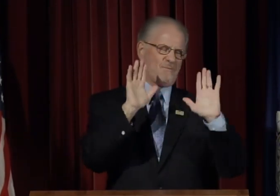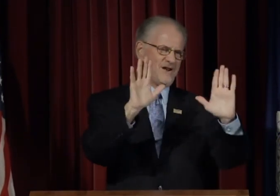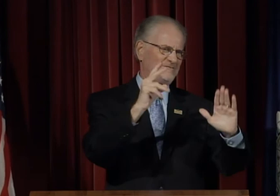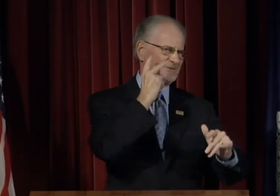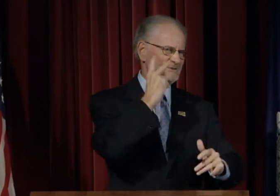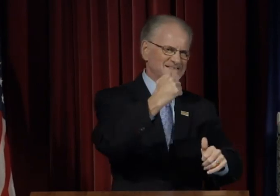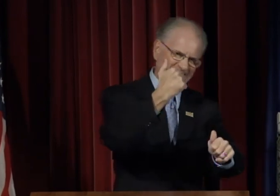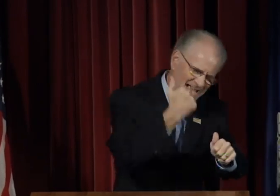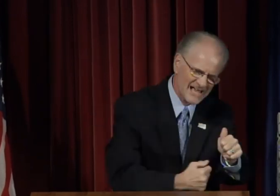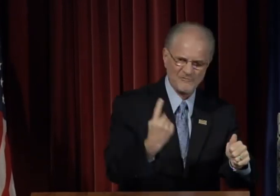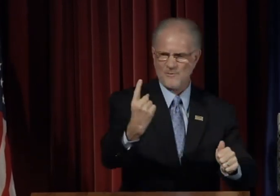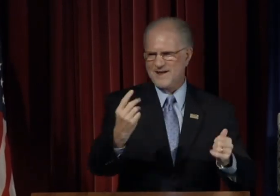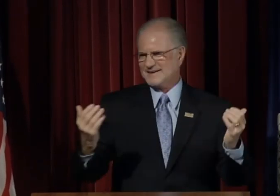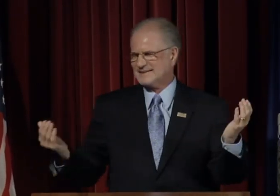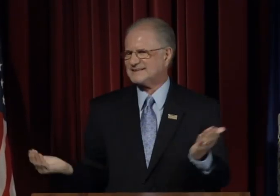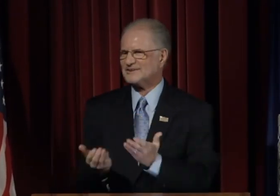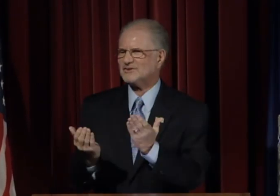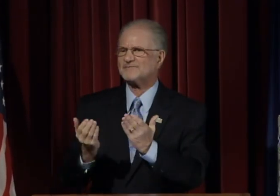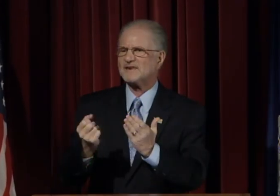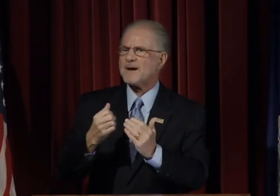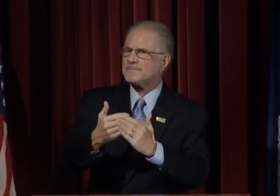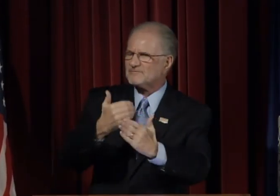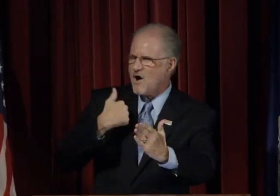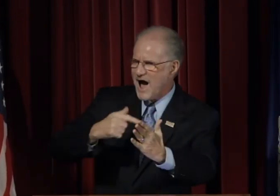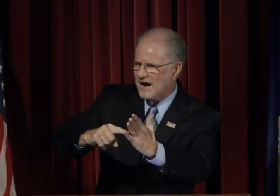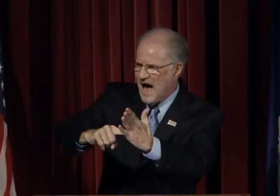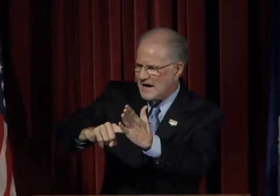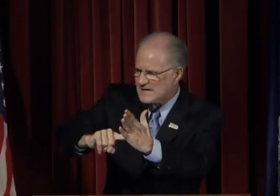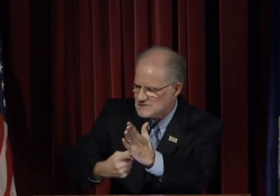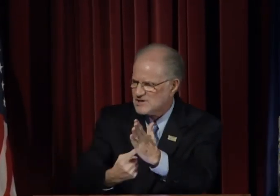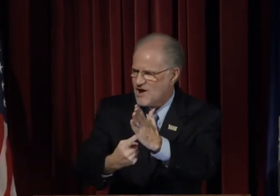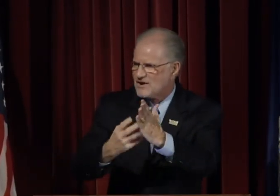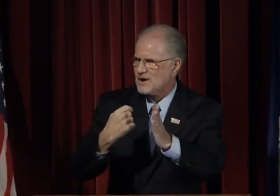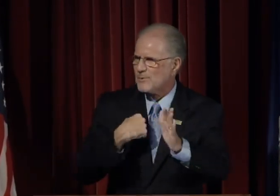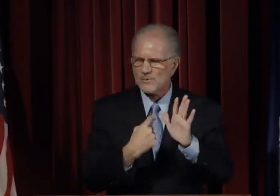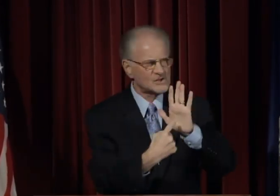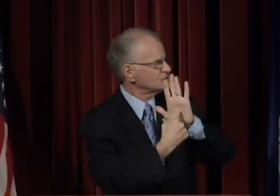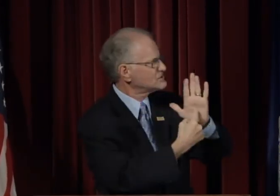who are out here in the audience. Before I begin my address,